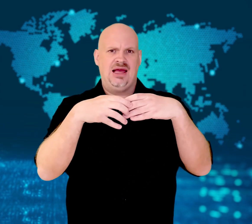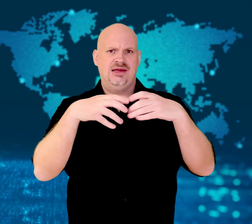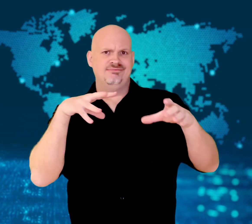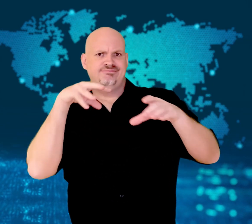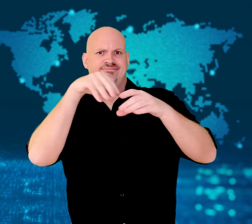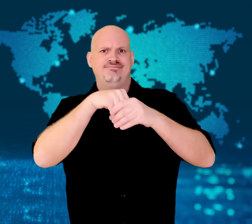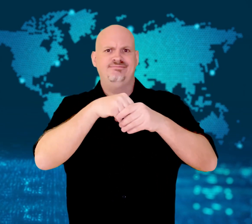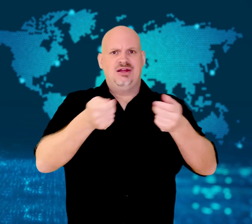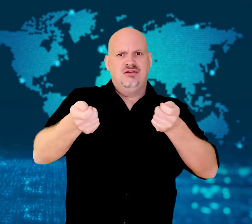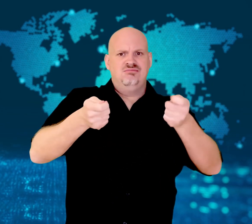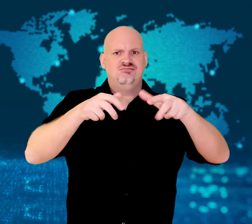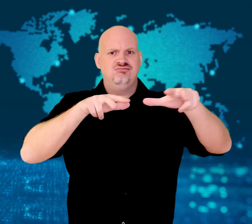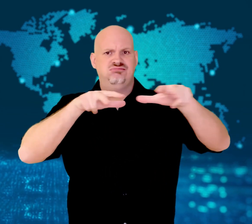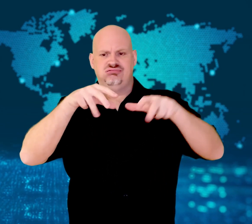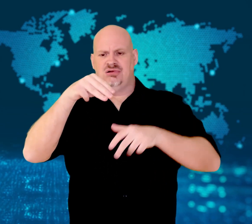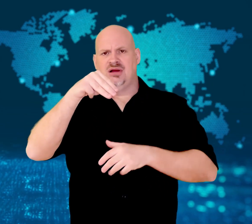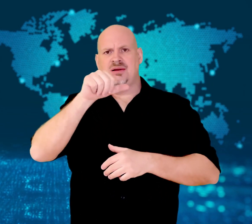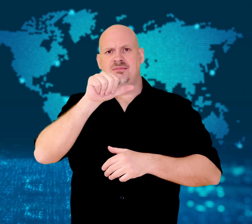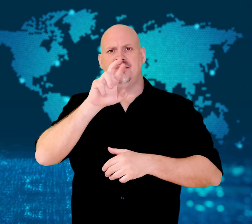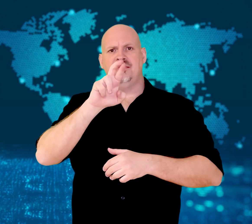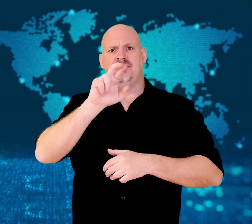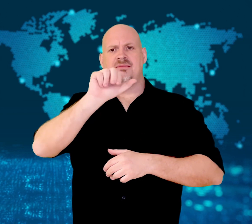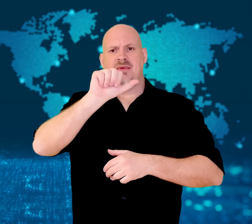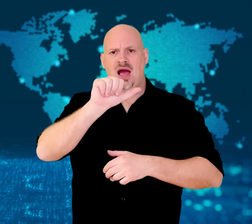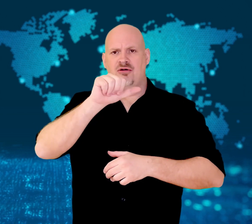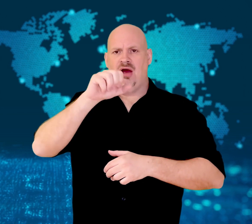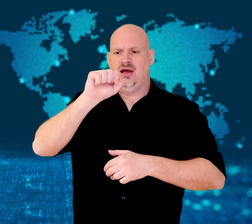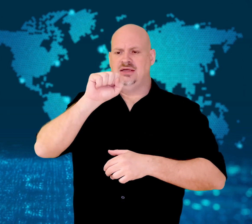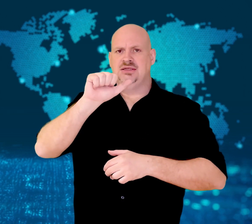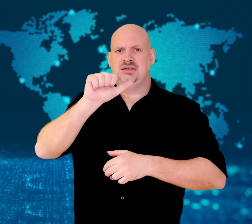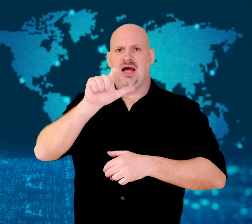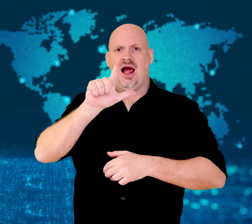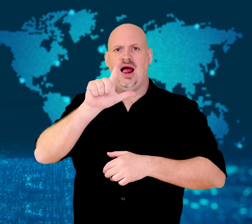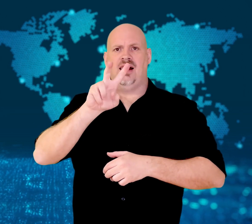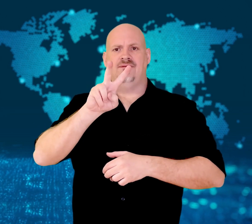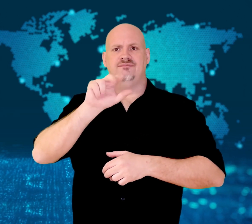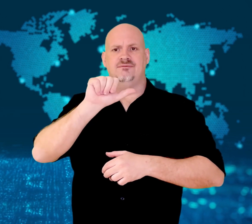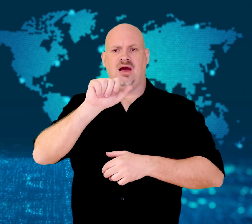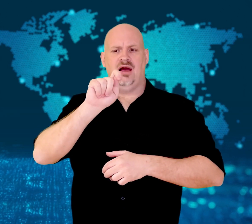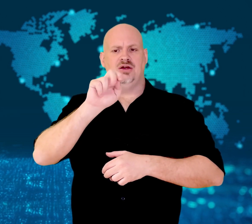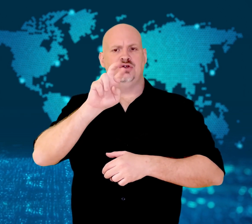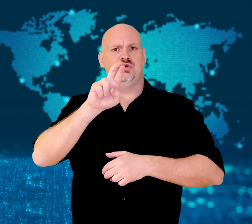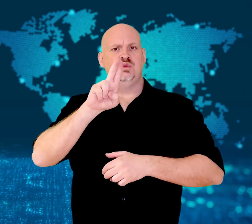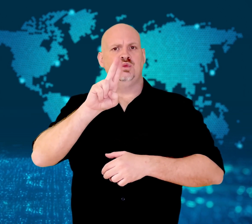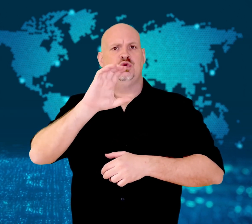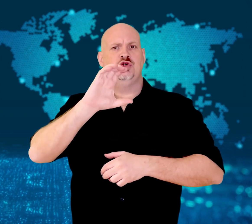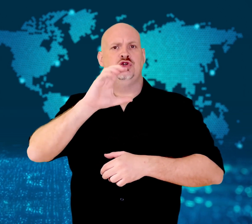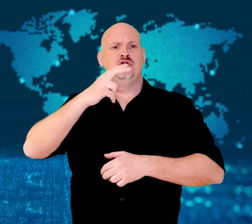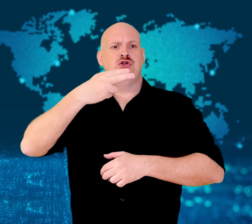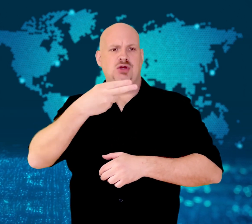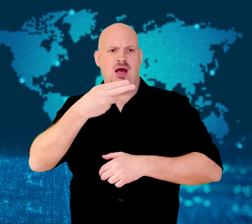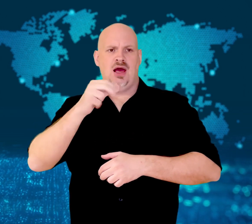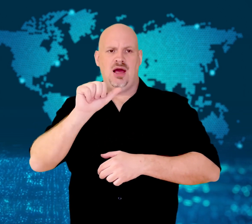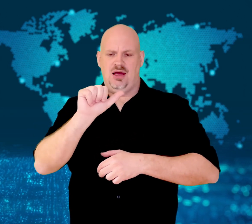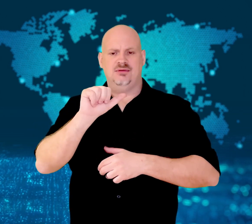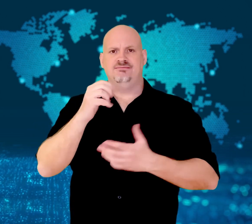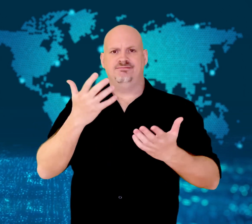El Salvador's President, Nayib Bukele, then called for a state